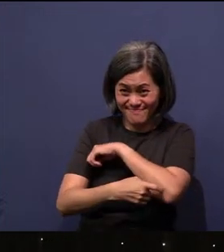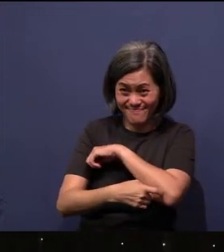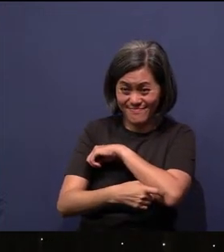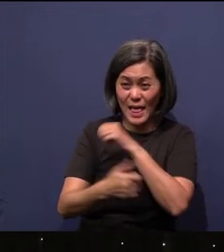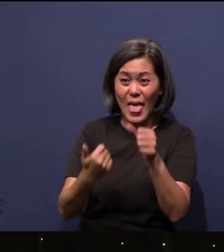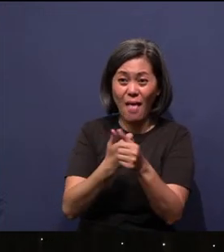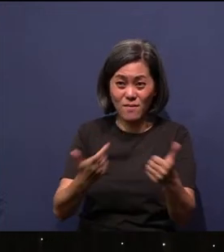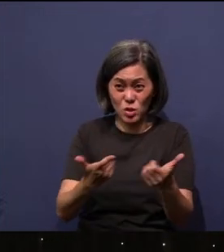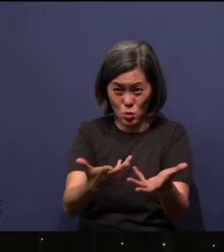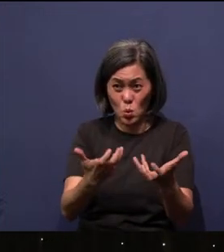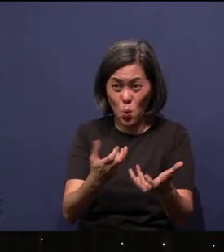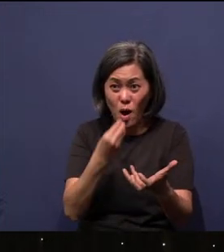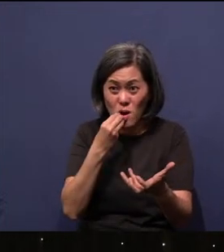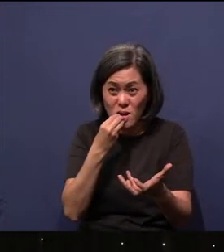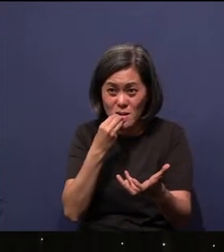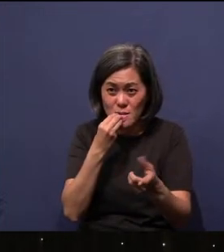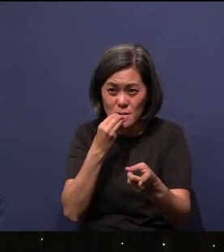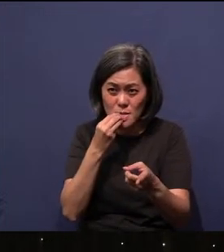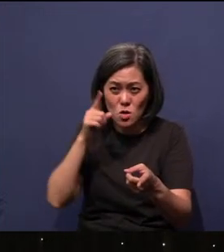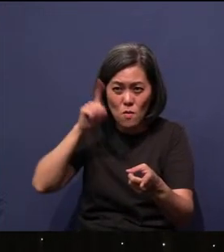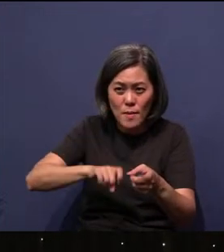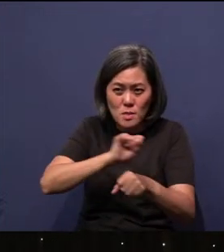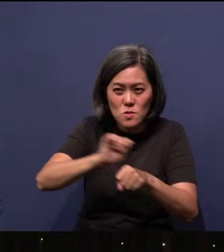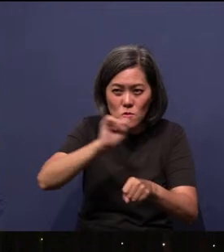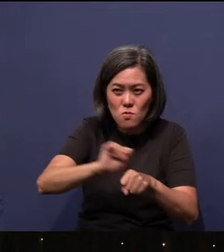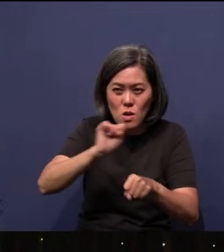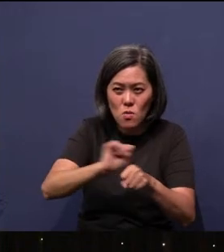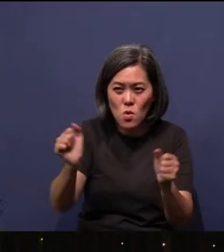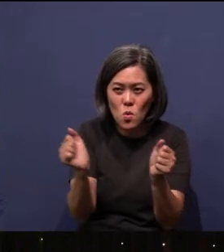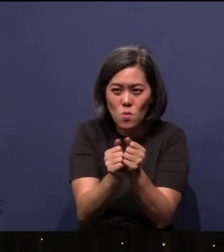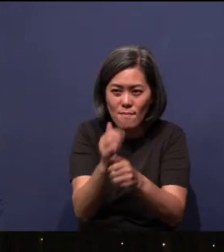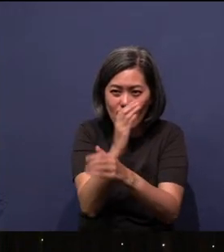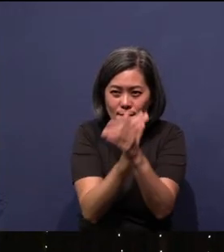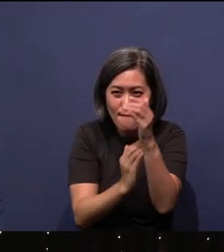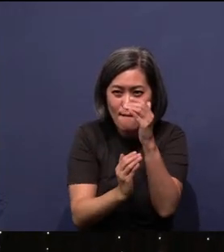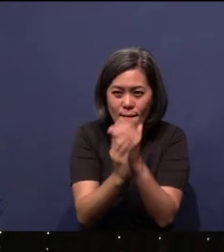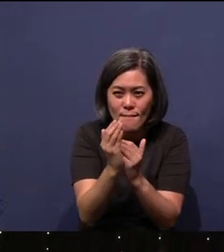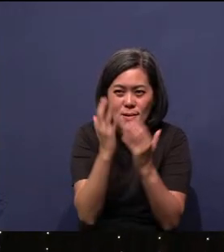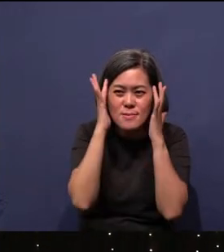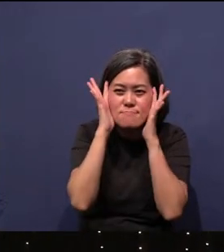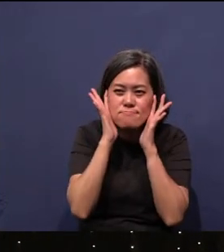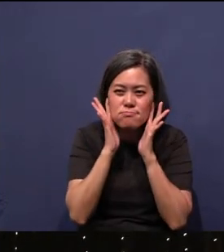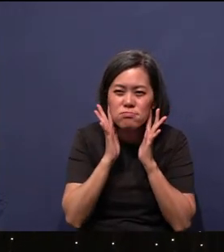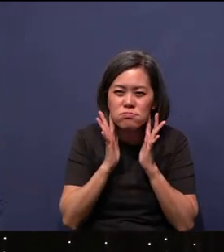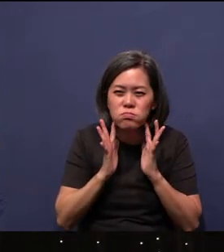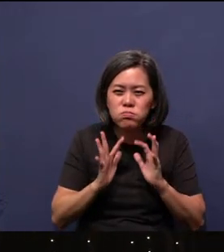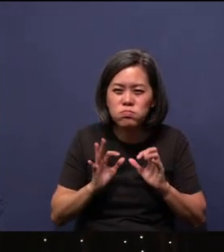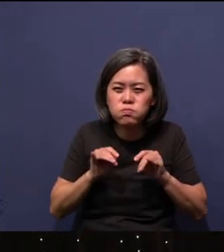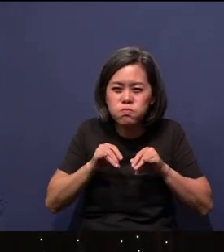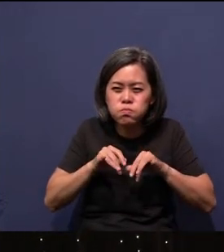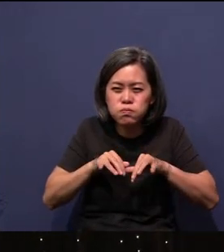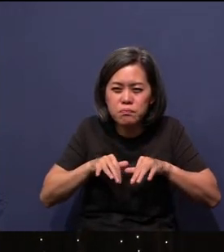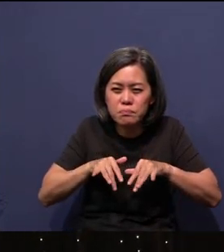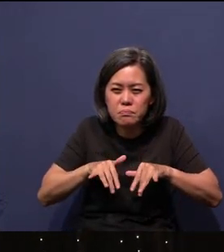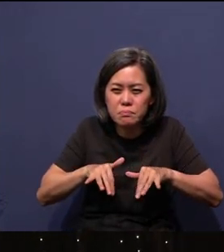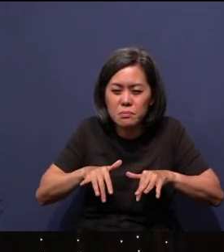want to put in your mouth, you have to work with your hands and you sweat and you sweat and you sweat and you sweat, so that